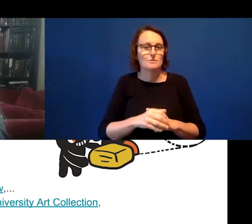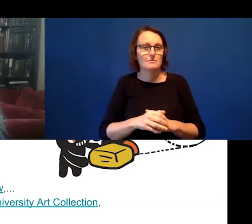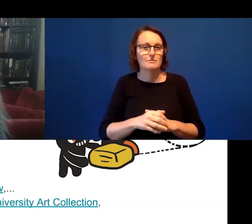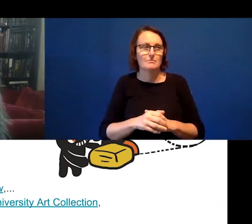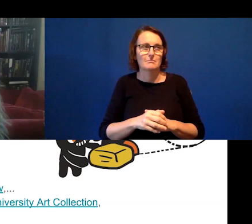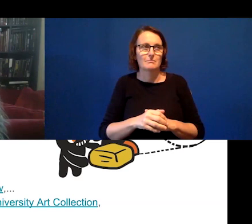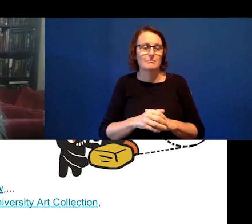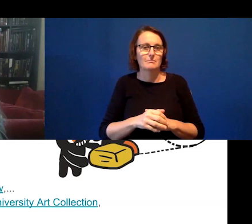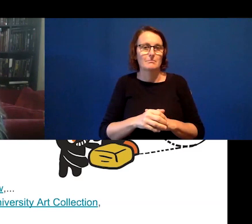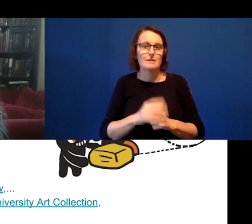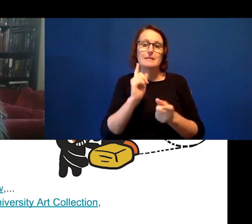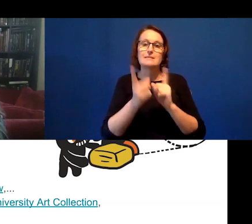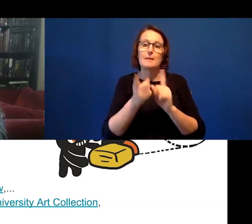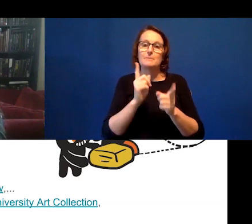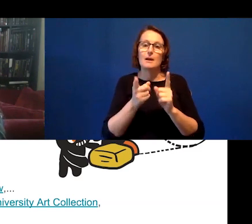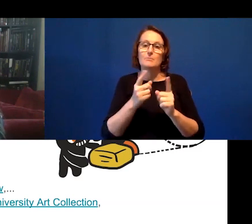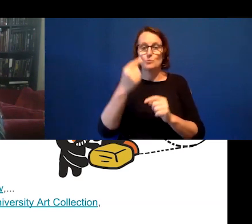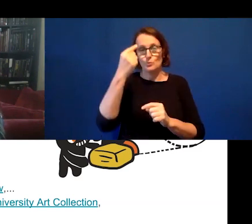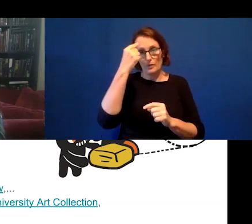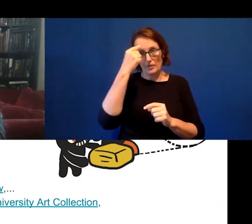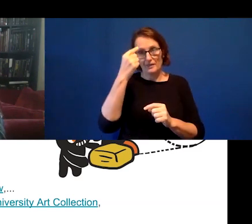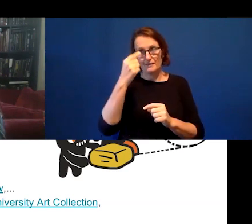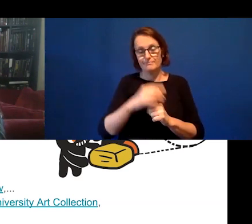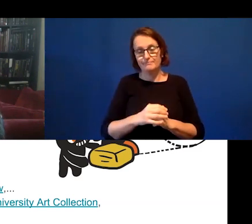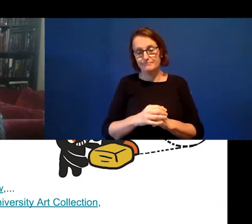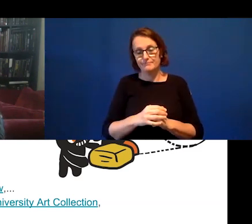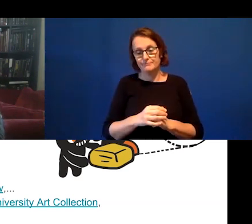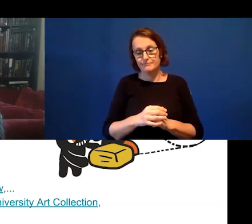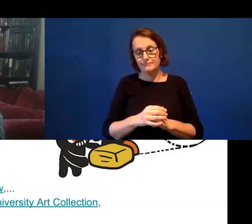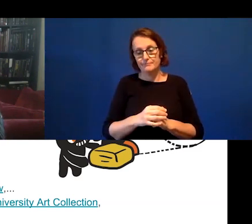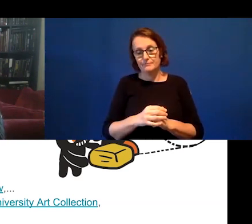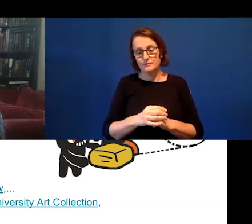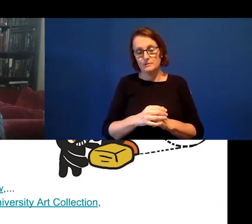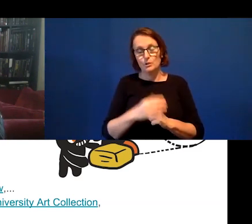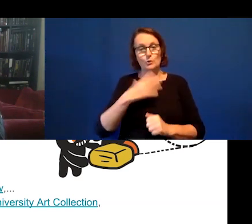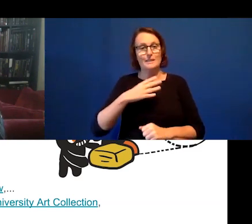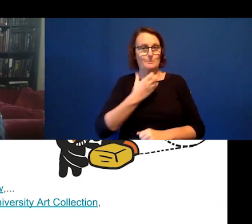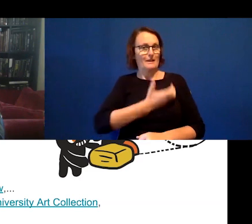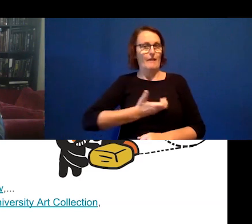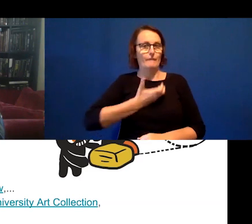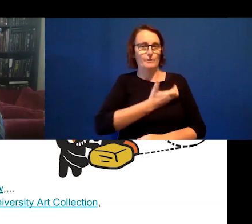context of thinking that directs the comfort to ourselves, rather than